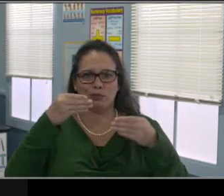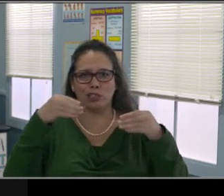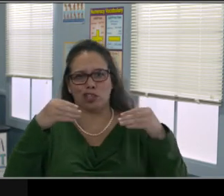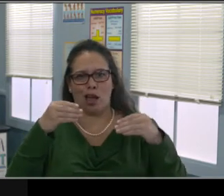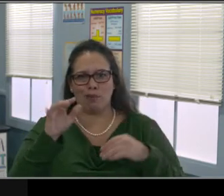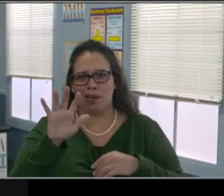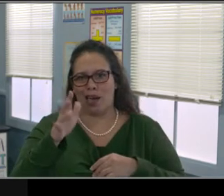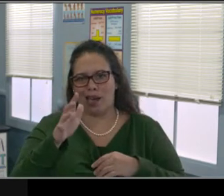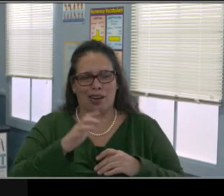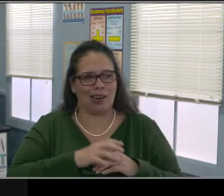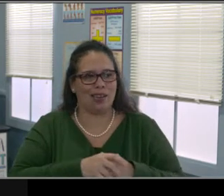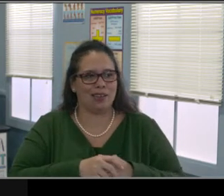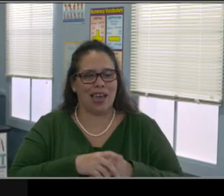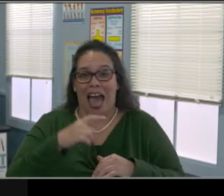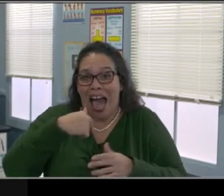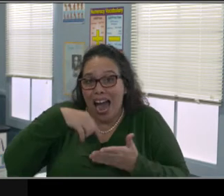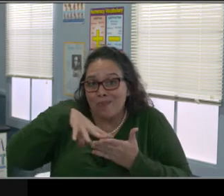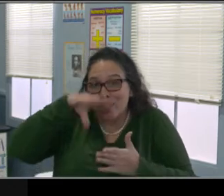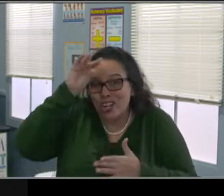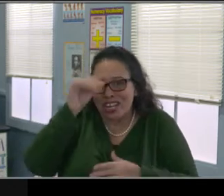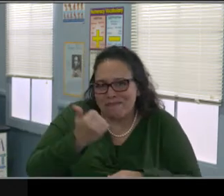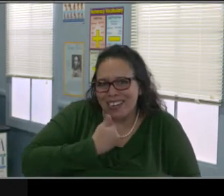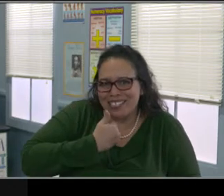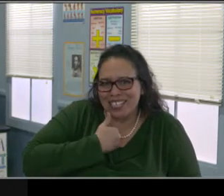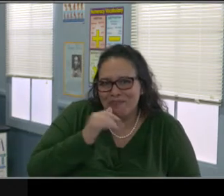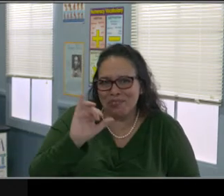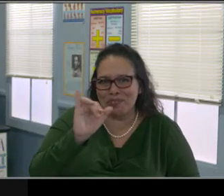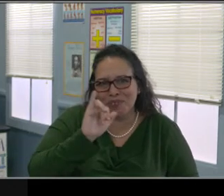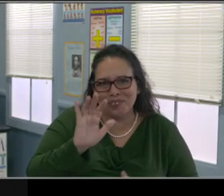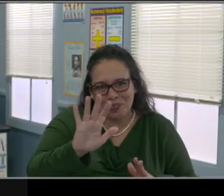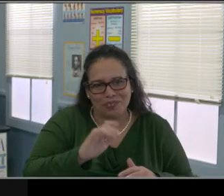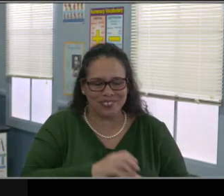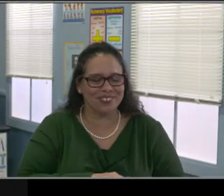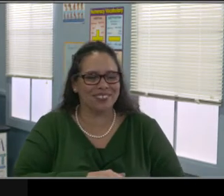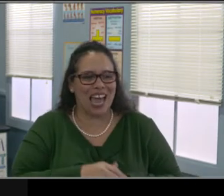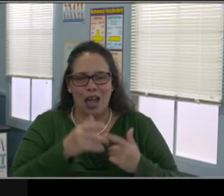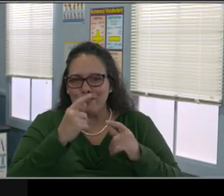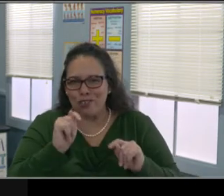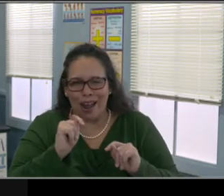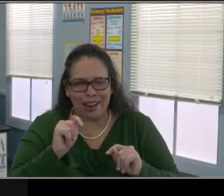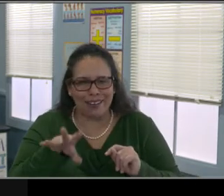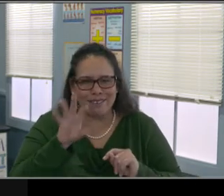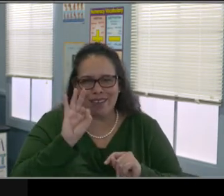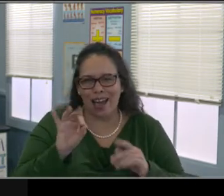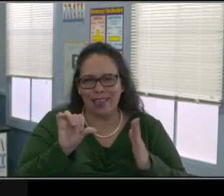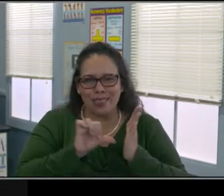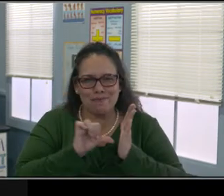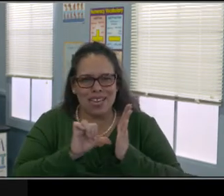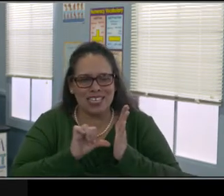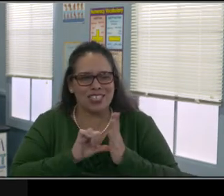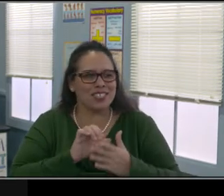So when it comes time to actually choosing your school you'll feel comfortable with the choice